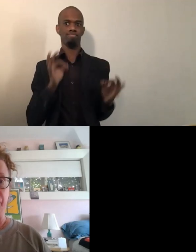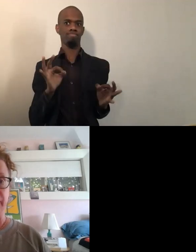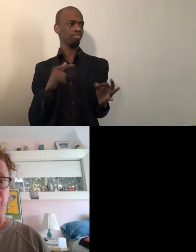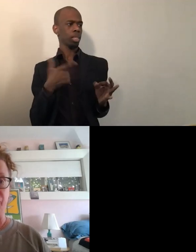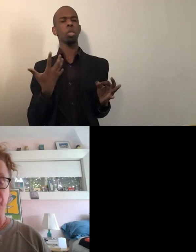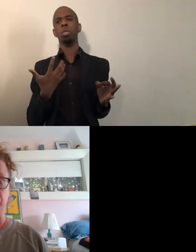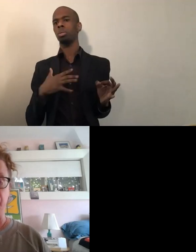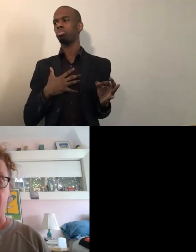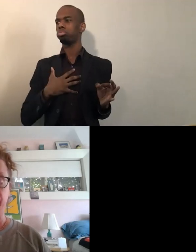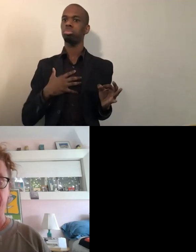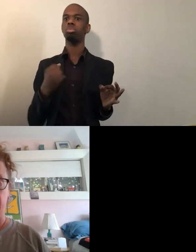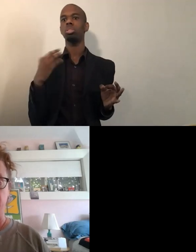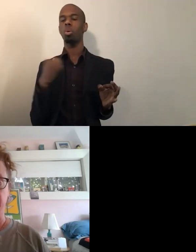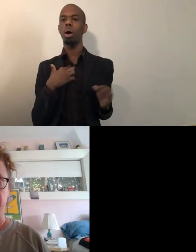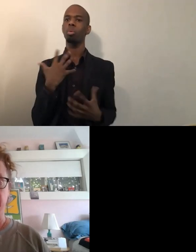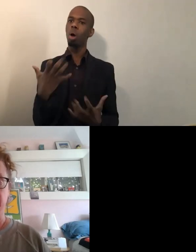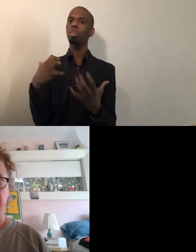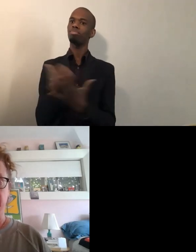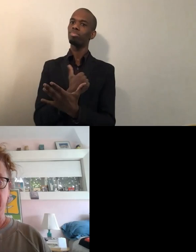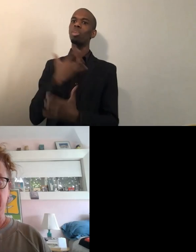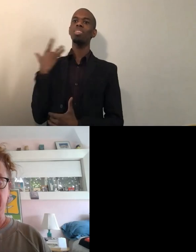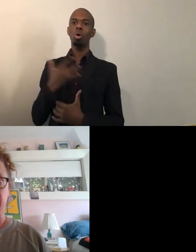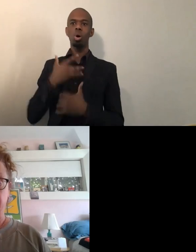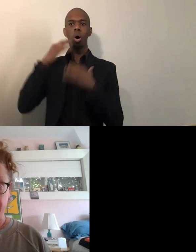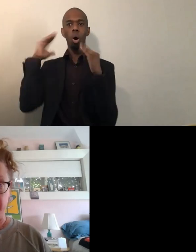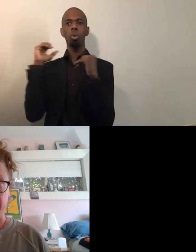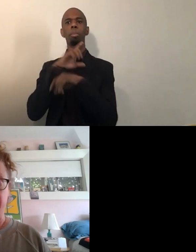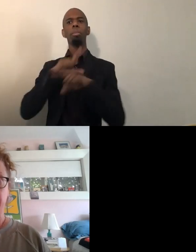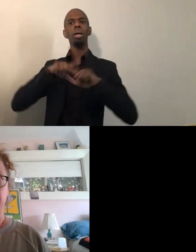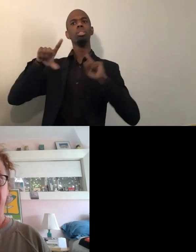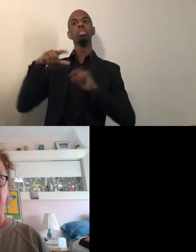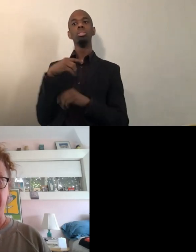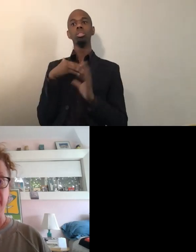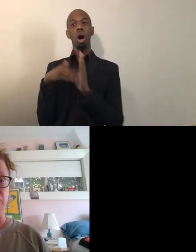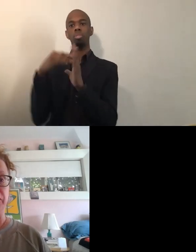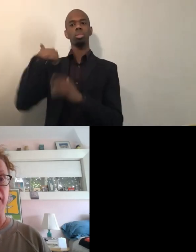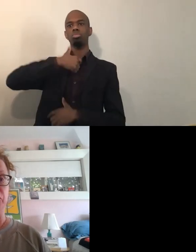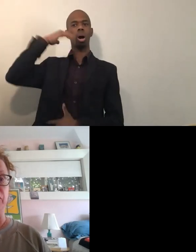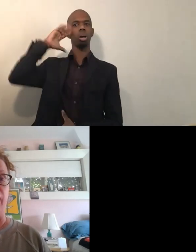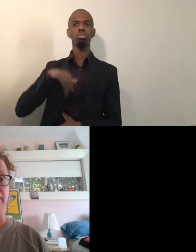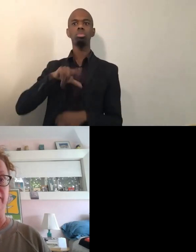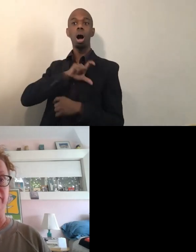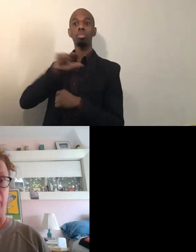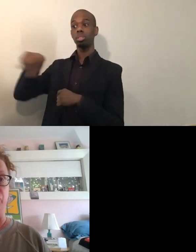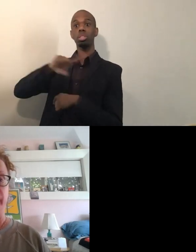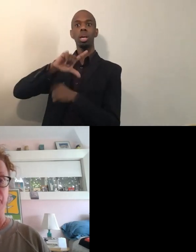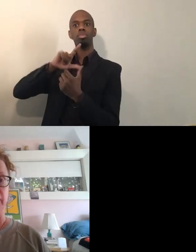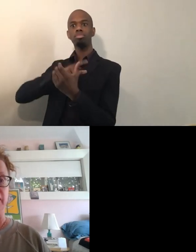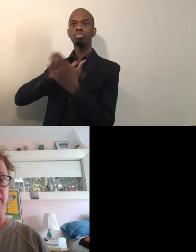police officers are not found guilty. They may be convicted but then they're not found guilty.